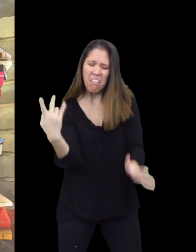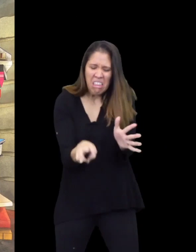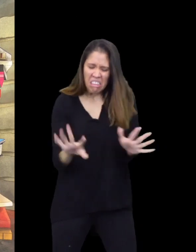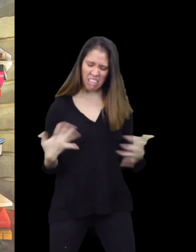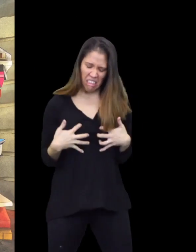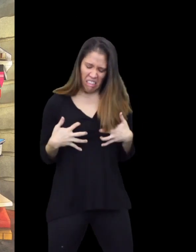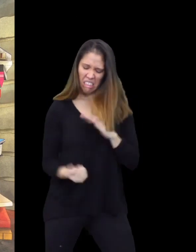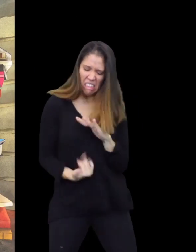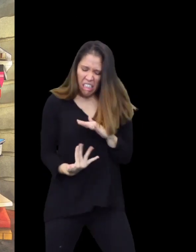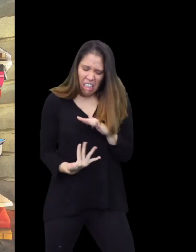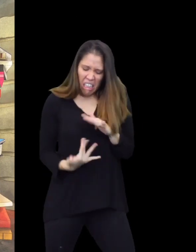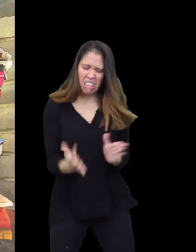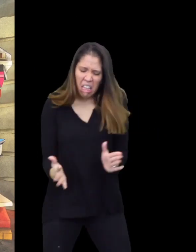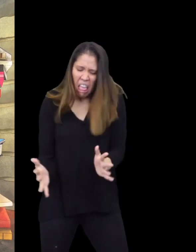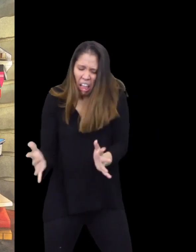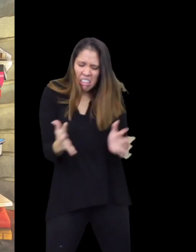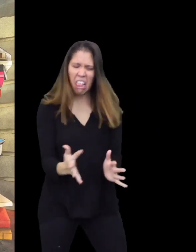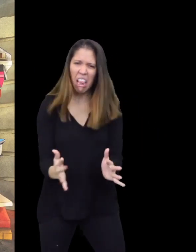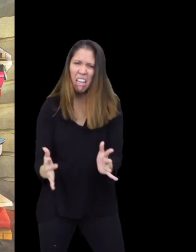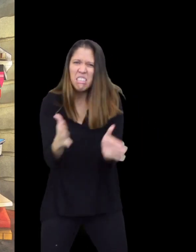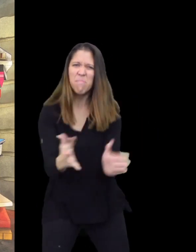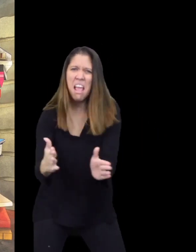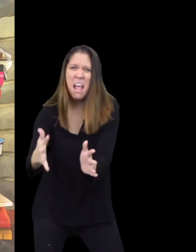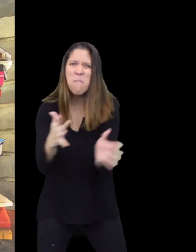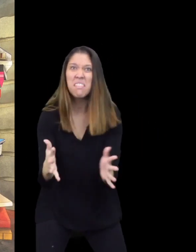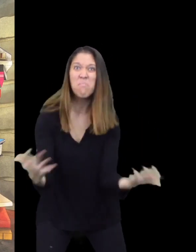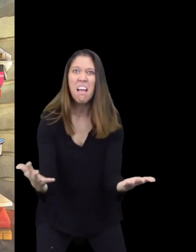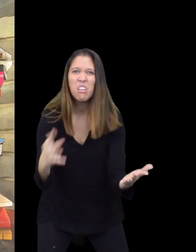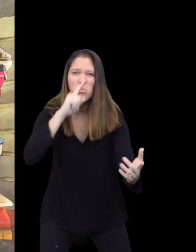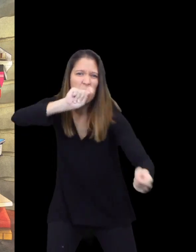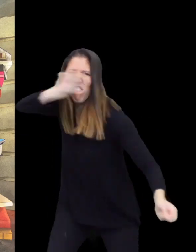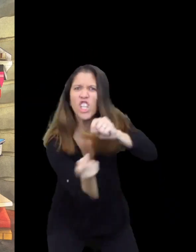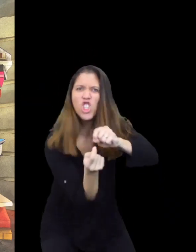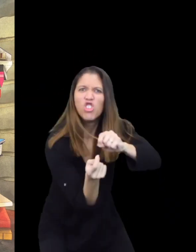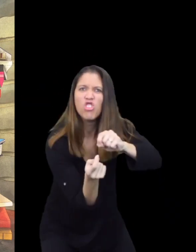was enraged and fumed! He started plotting his REVENGE!